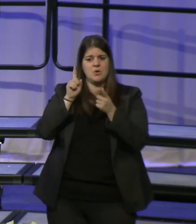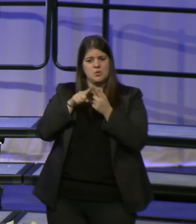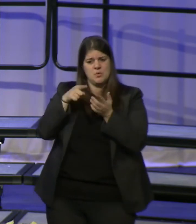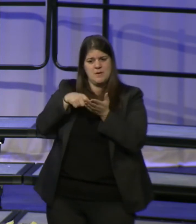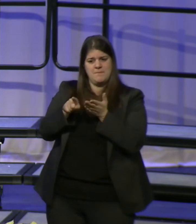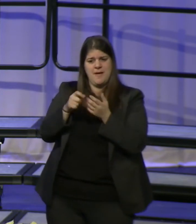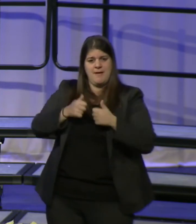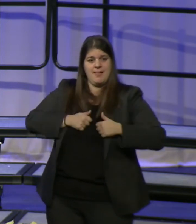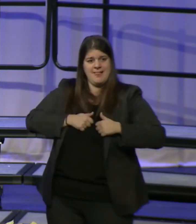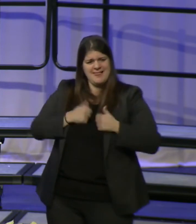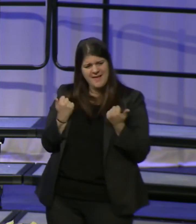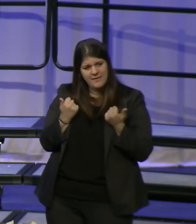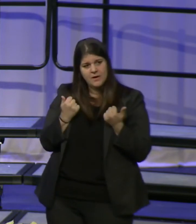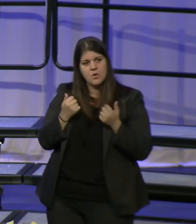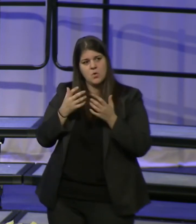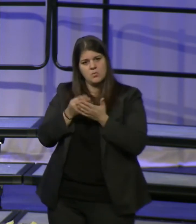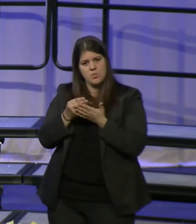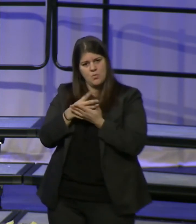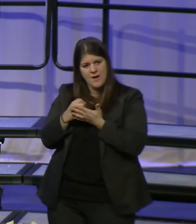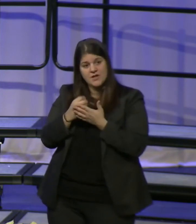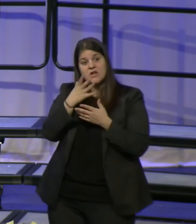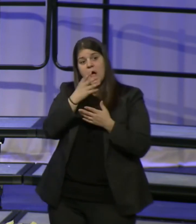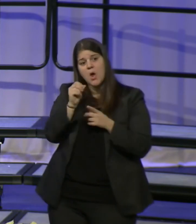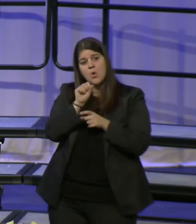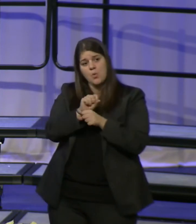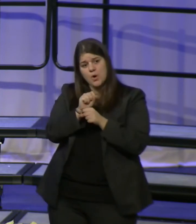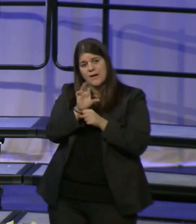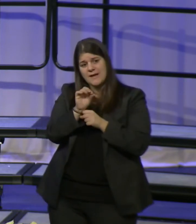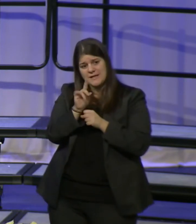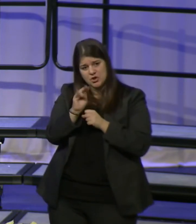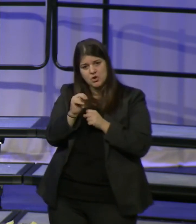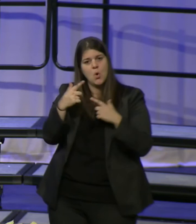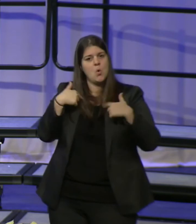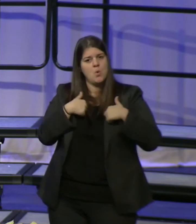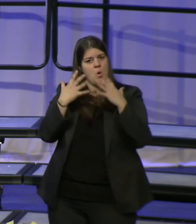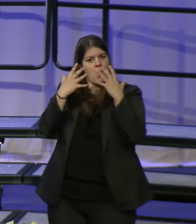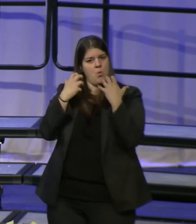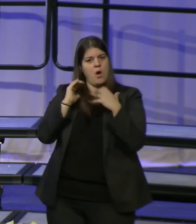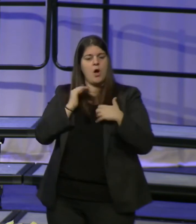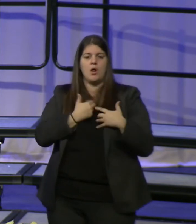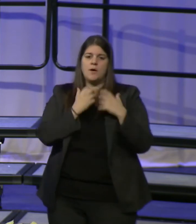and have the kind of working conditions that we'd all want our loved ones to experience.